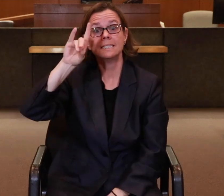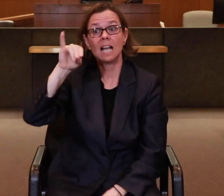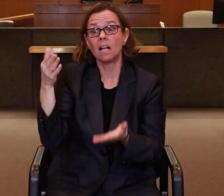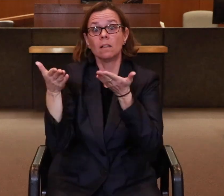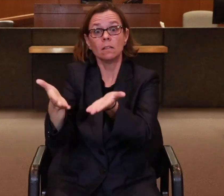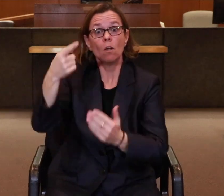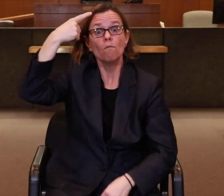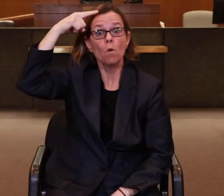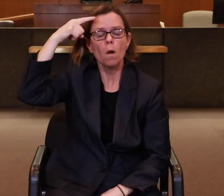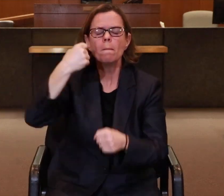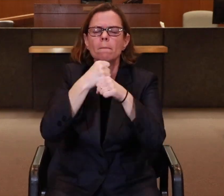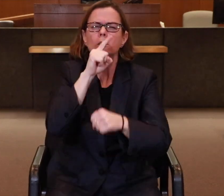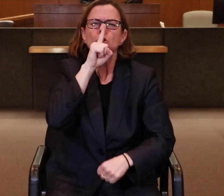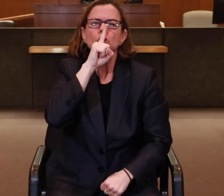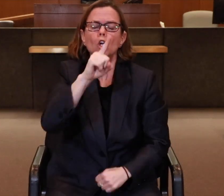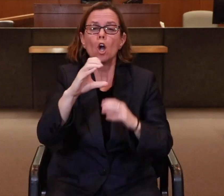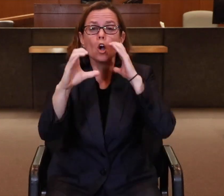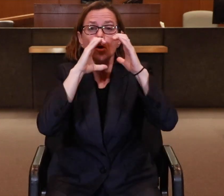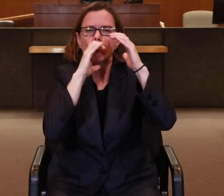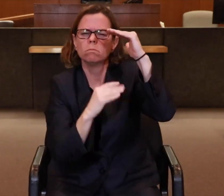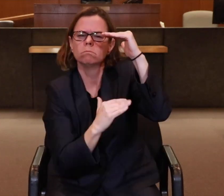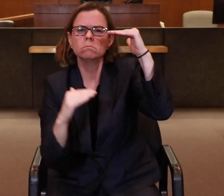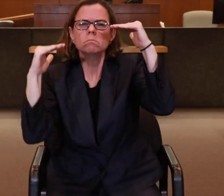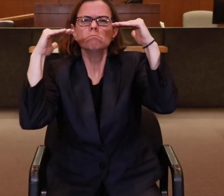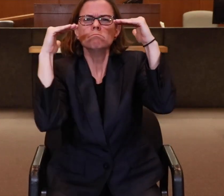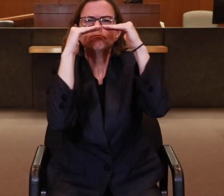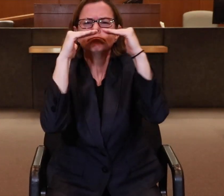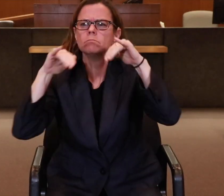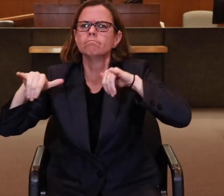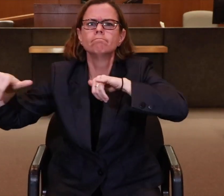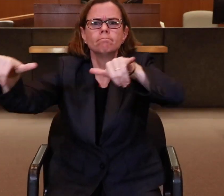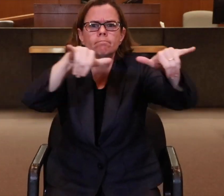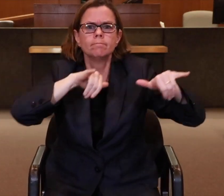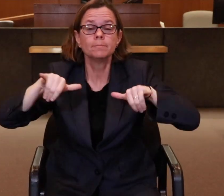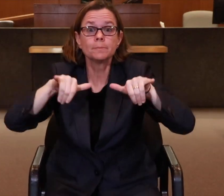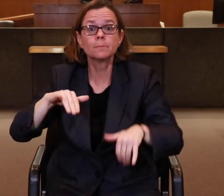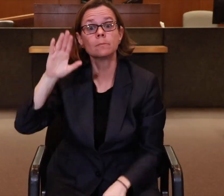The Certified Deaf Interpreter (CDI) is there to make sure communication is equal for everyone in the room.